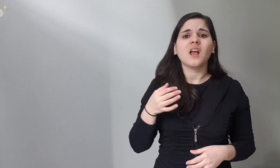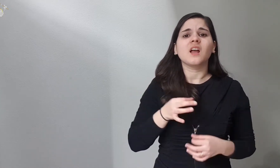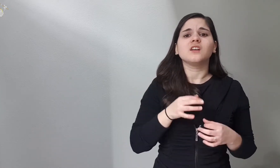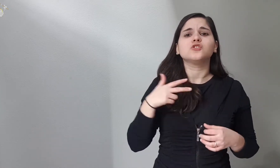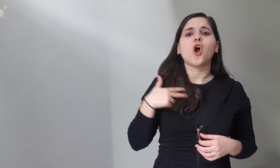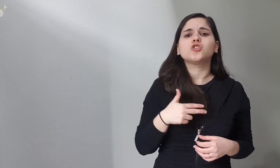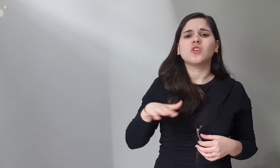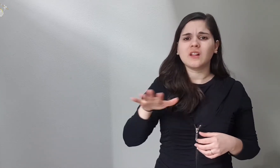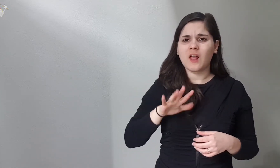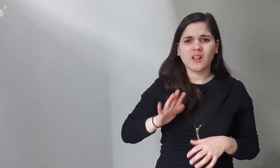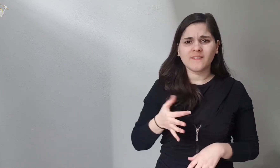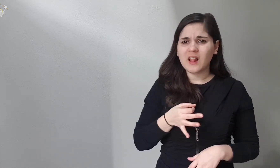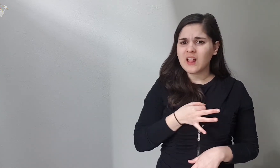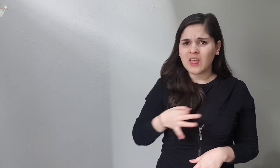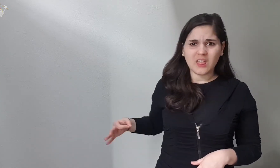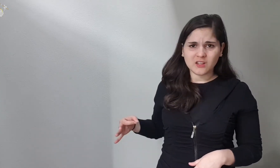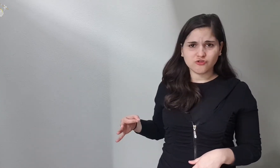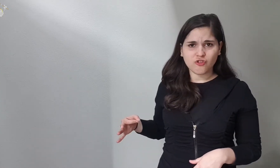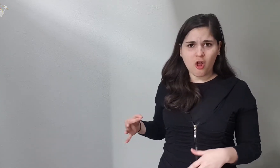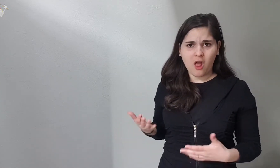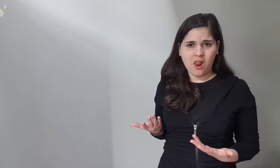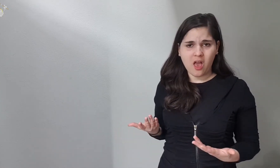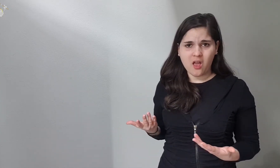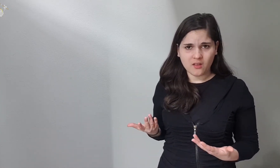She is isolated from society.